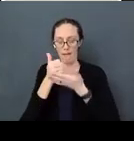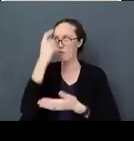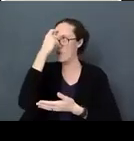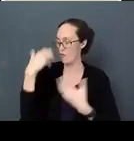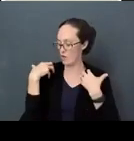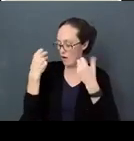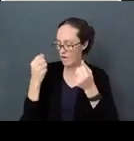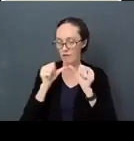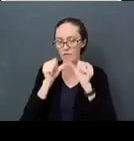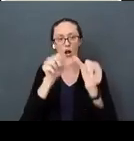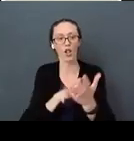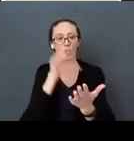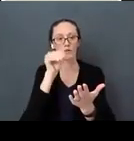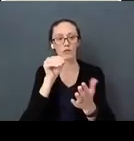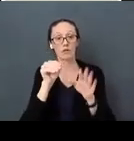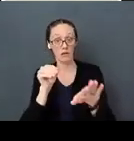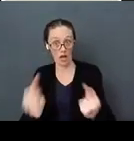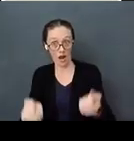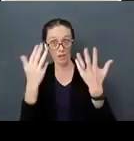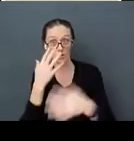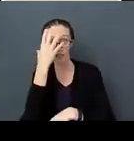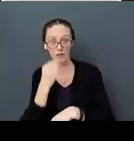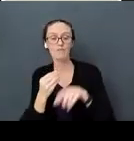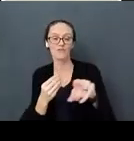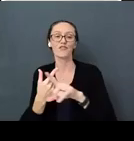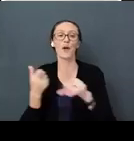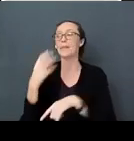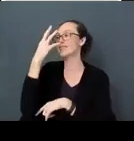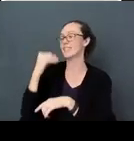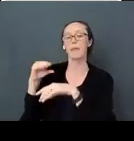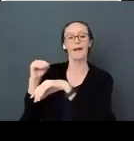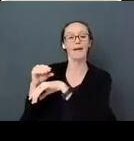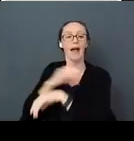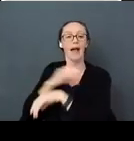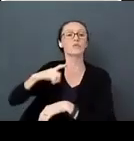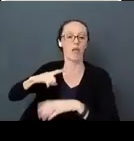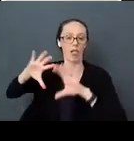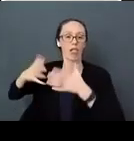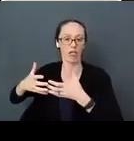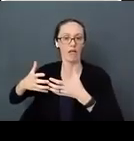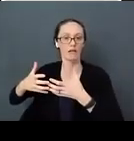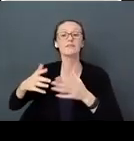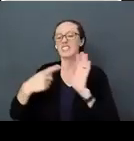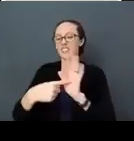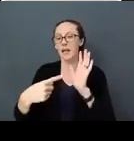How much sleep. This from the Sleep Council. It gives an example from 1-12 months of age,